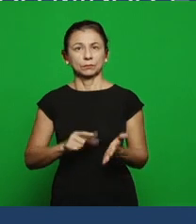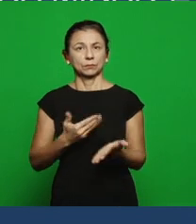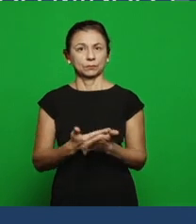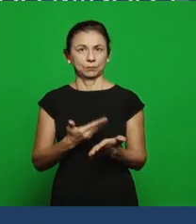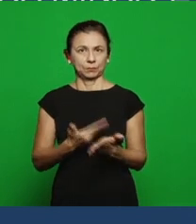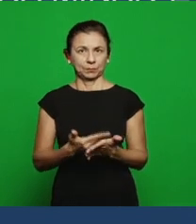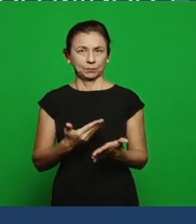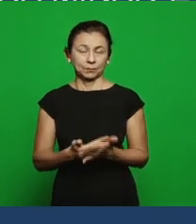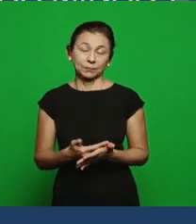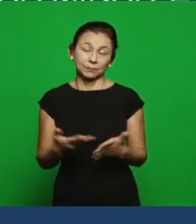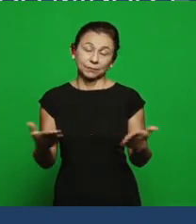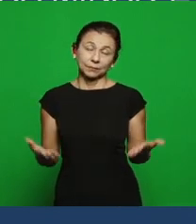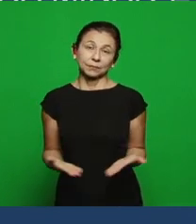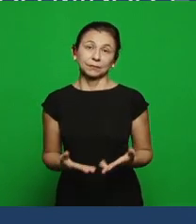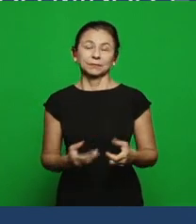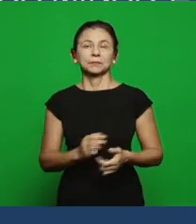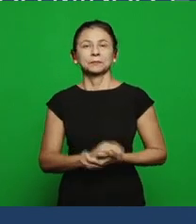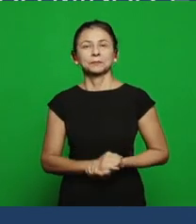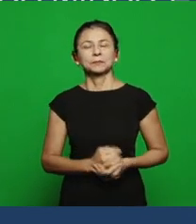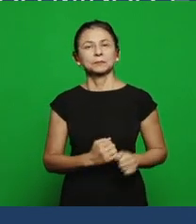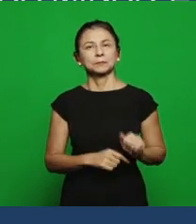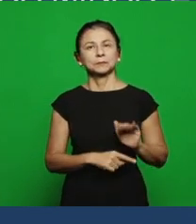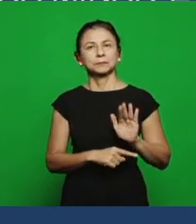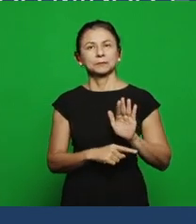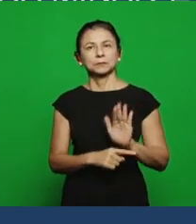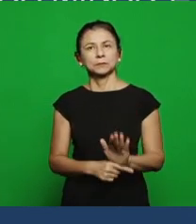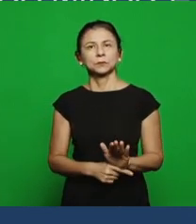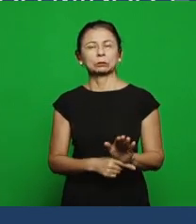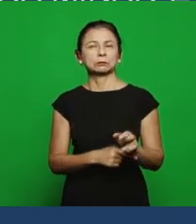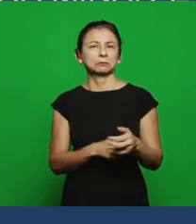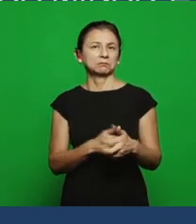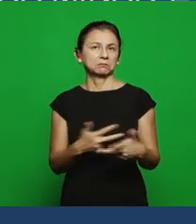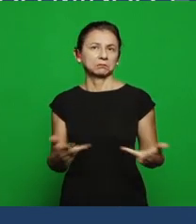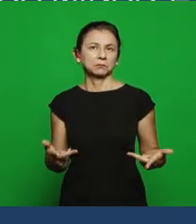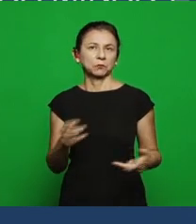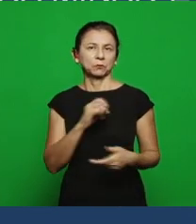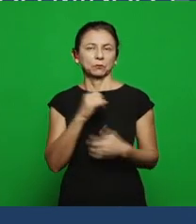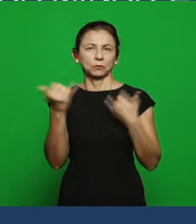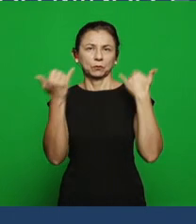small placement about the question and that the brethren, for sure, even have found other